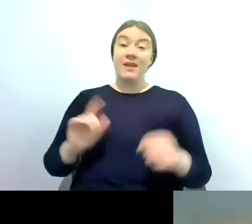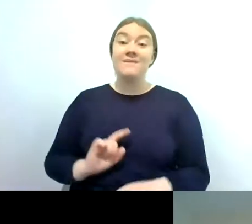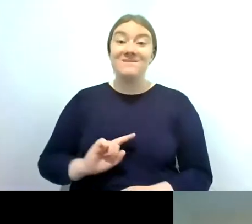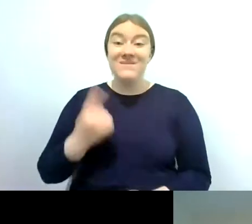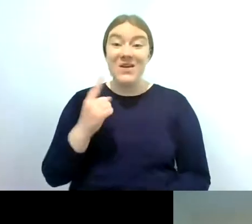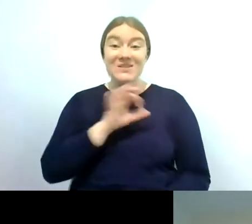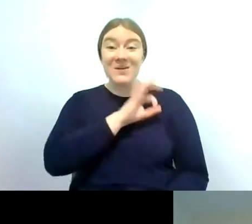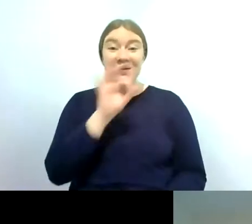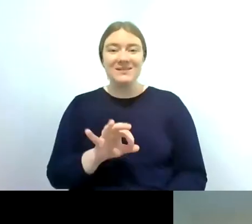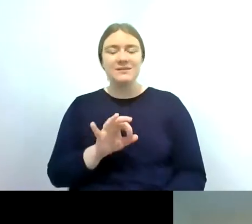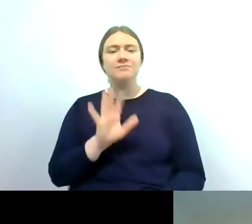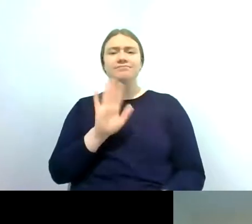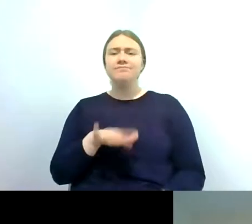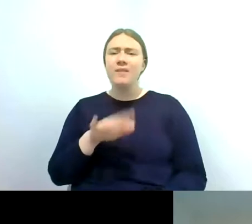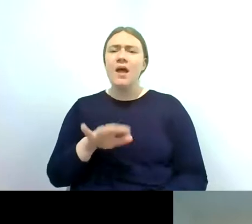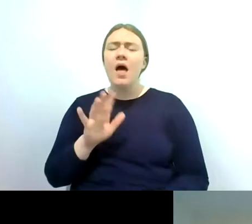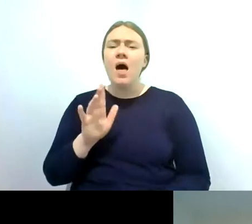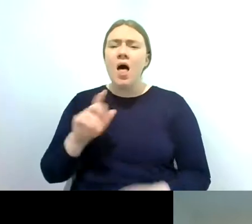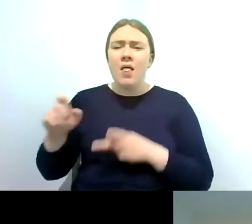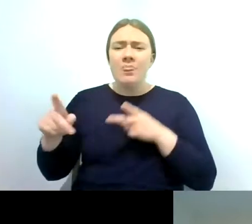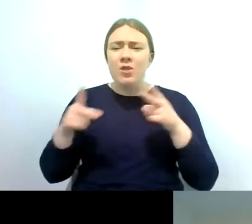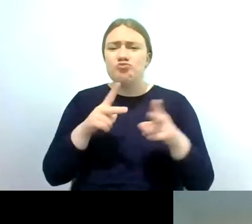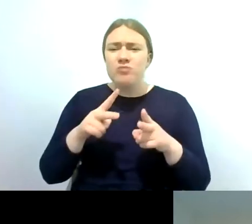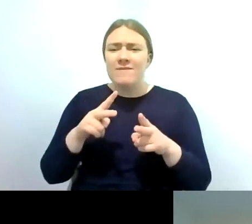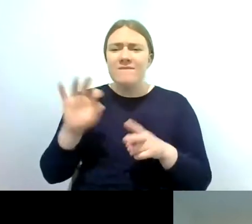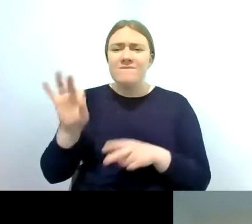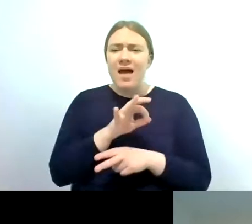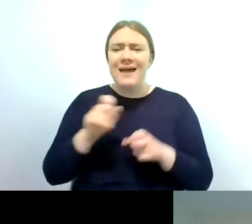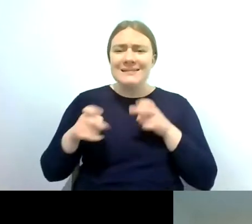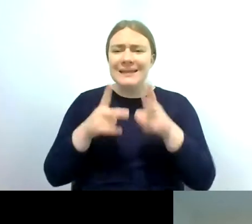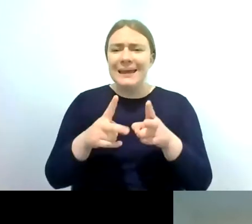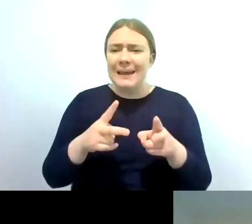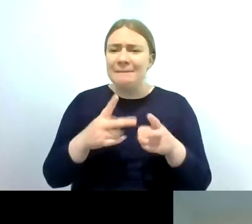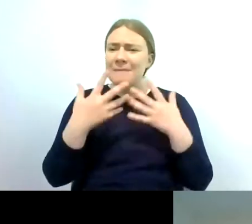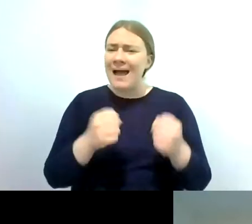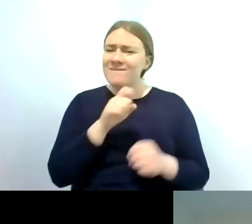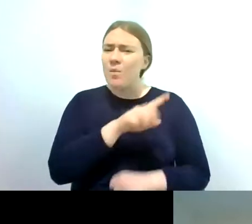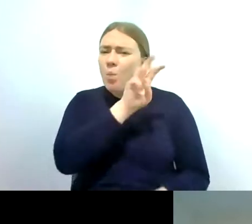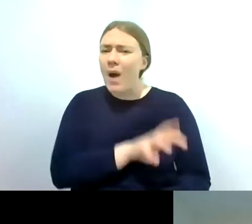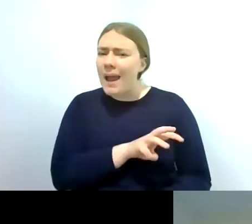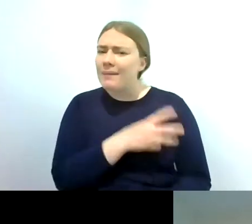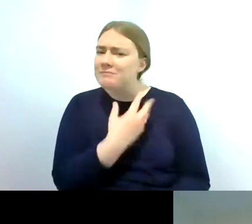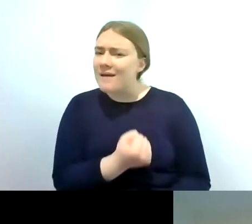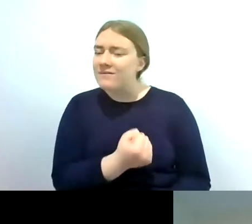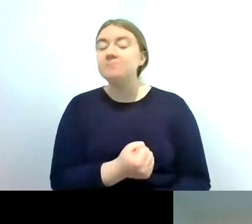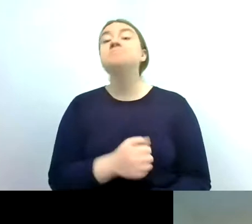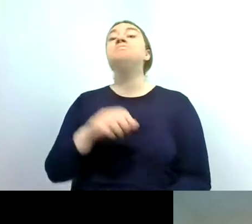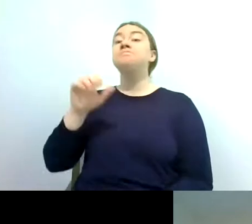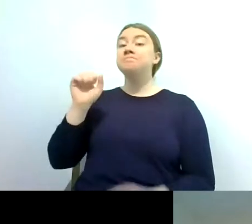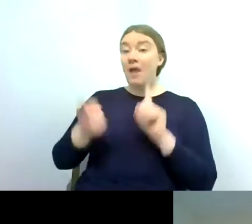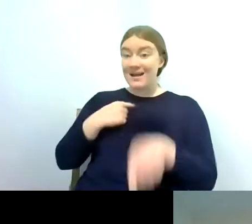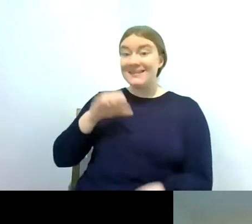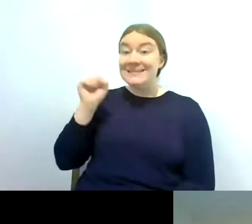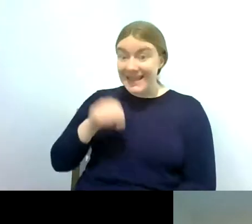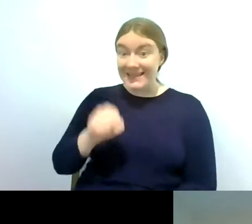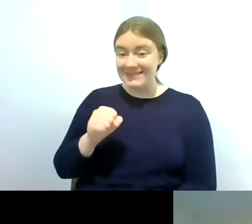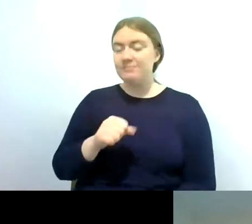does the river fly scheme also run in wales uh yes it does so severn rivers trust do um offer some